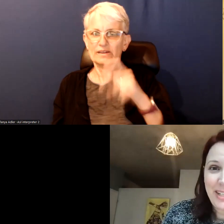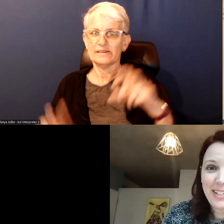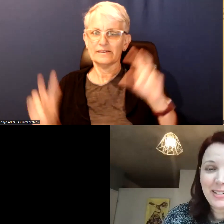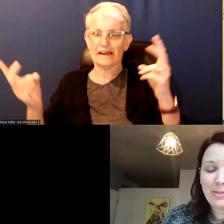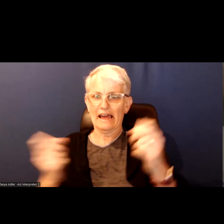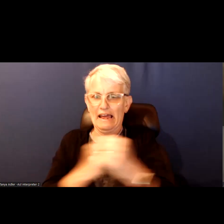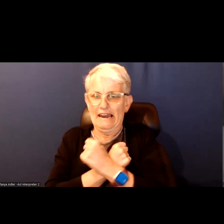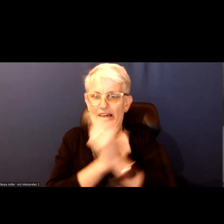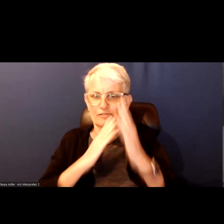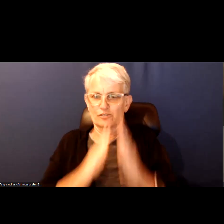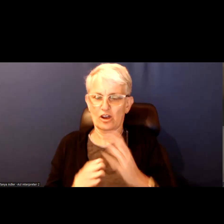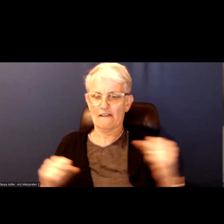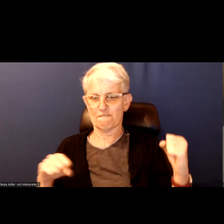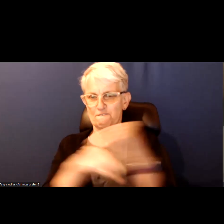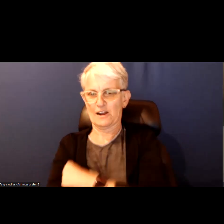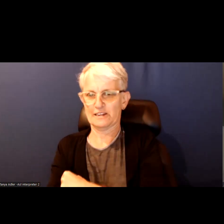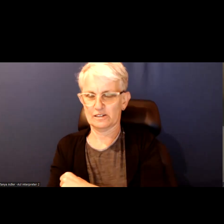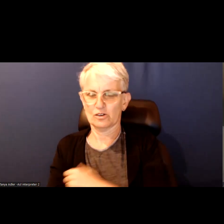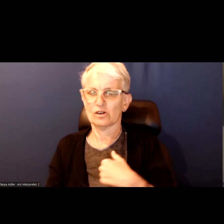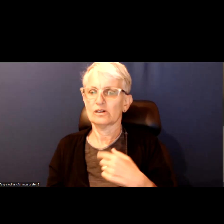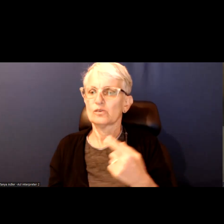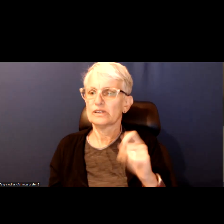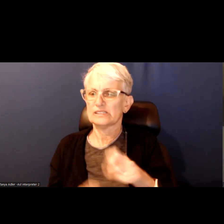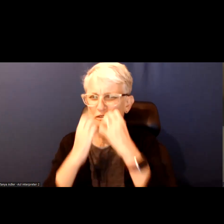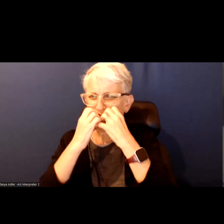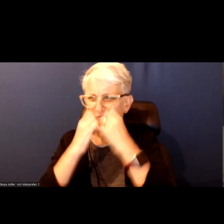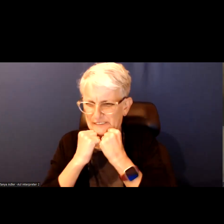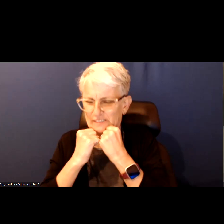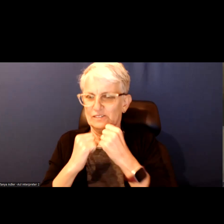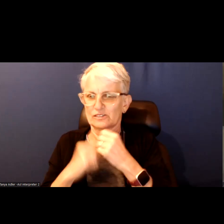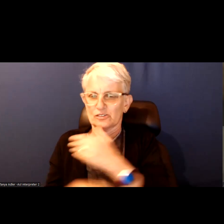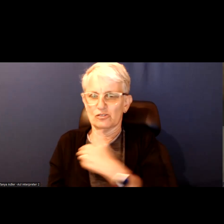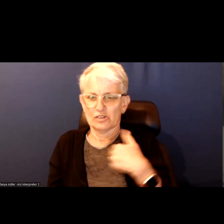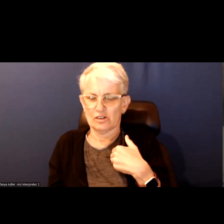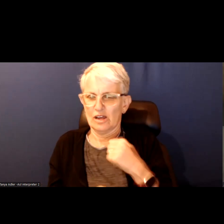We need someone who loves the city of Toronto and lives that minute to minute.